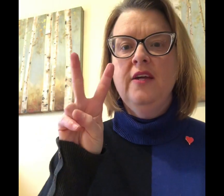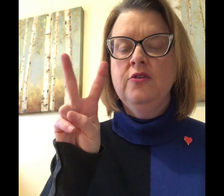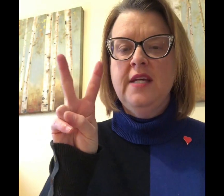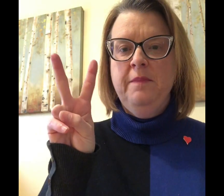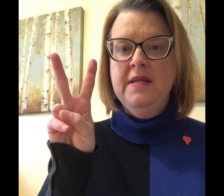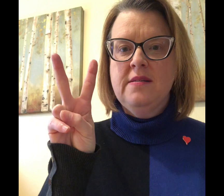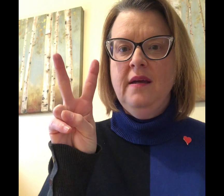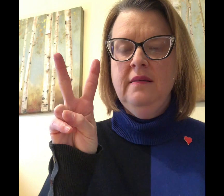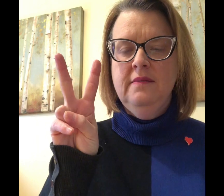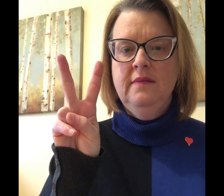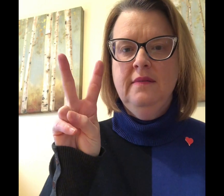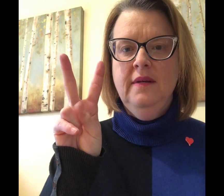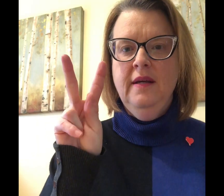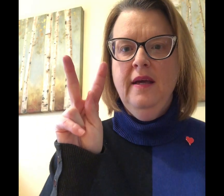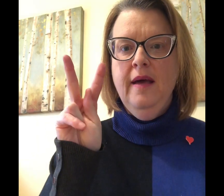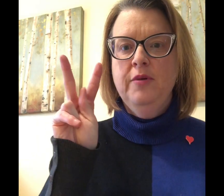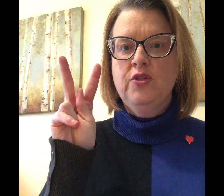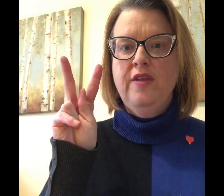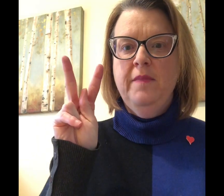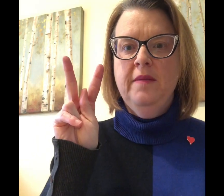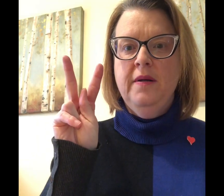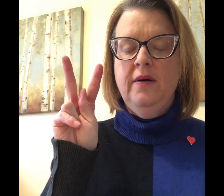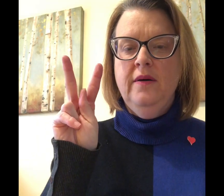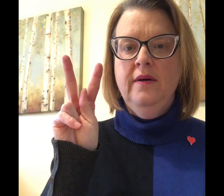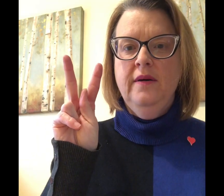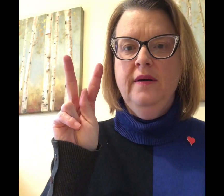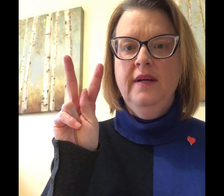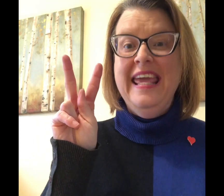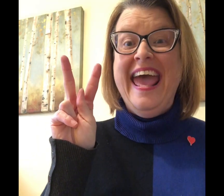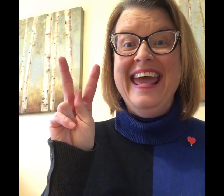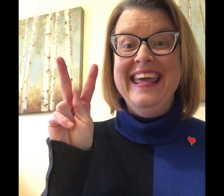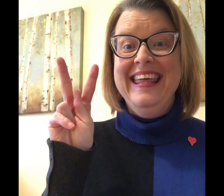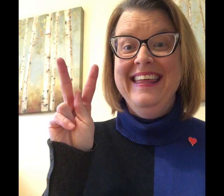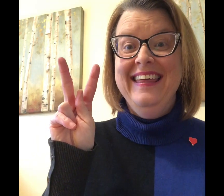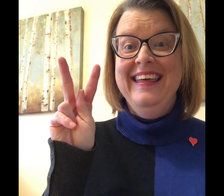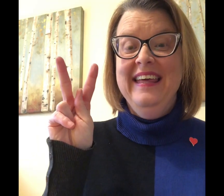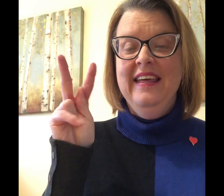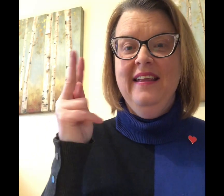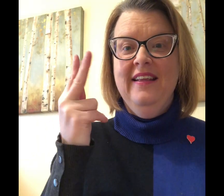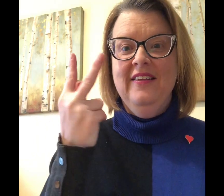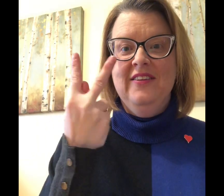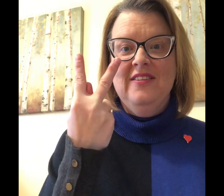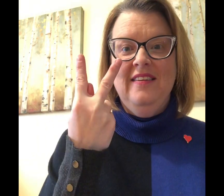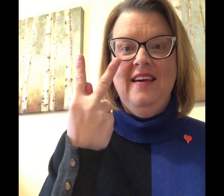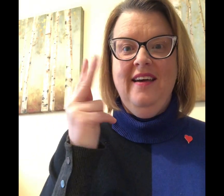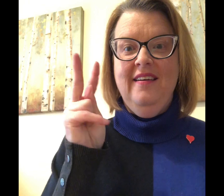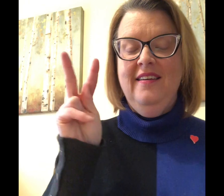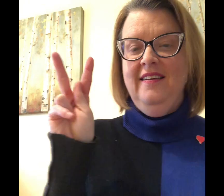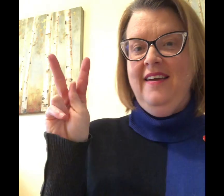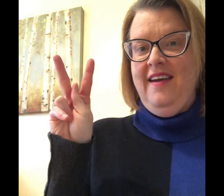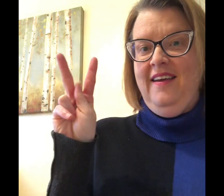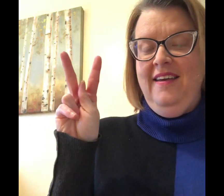take a peace sign and put your thumb in the middle K it looks like that K.